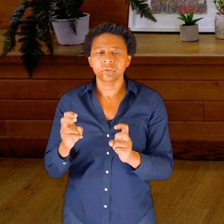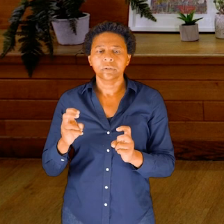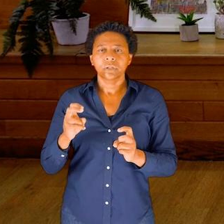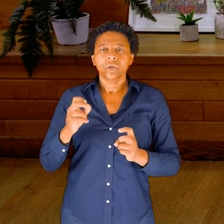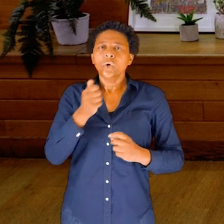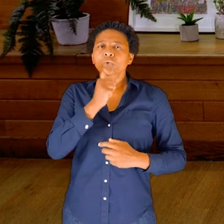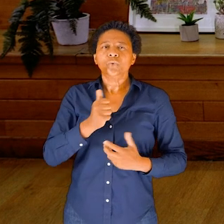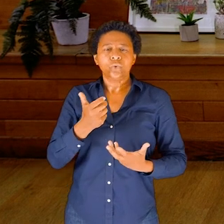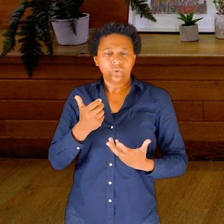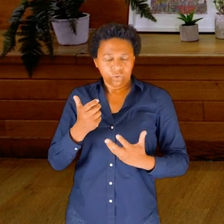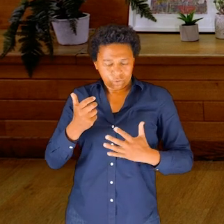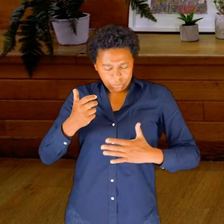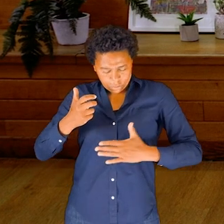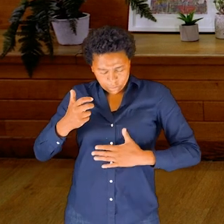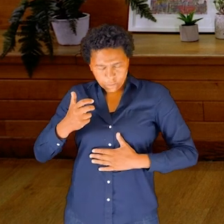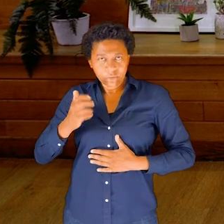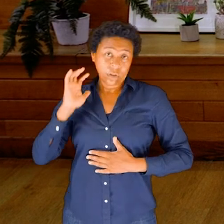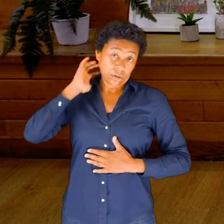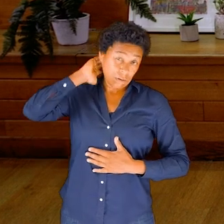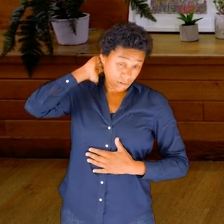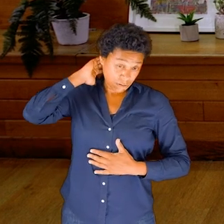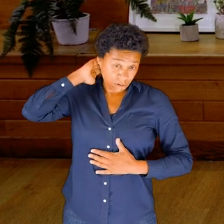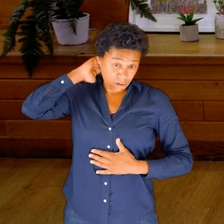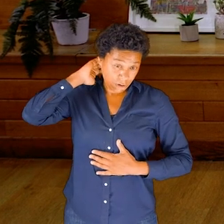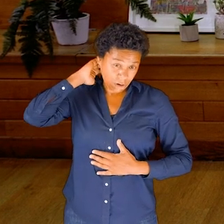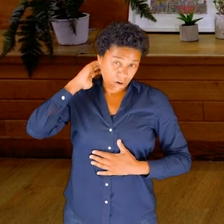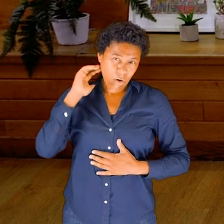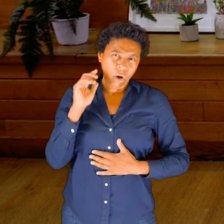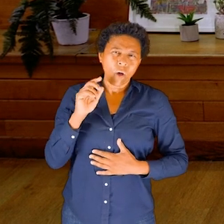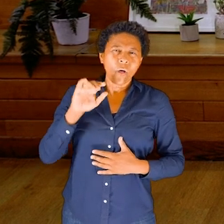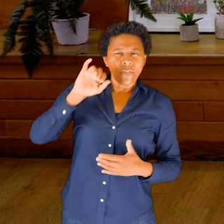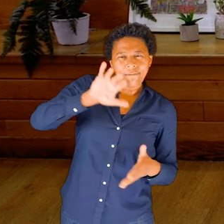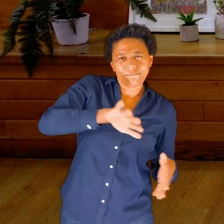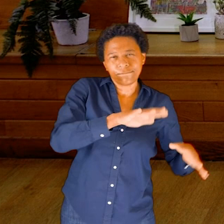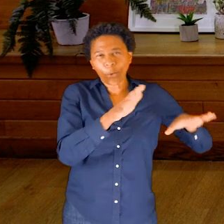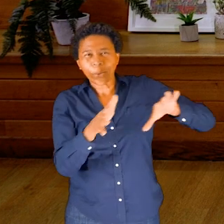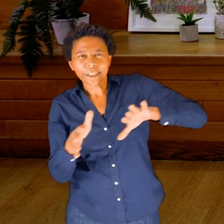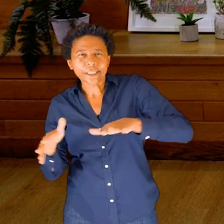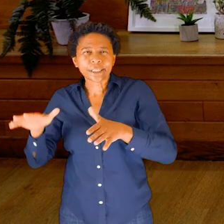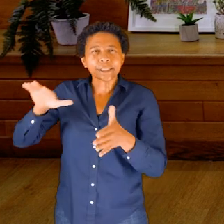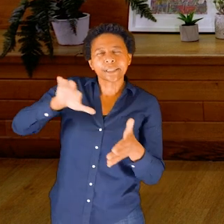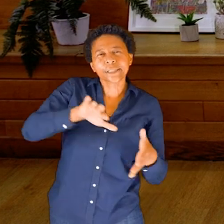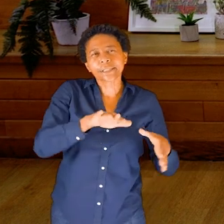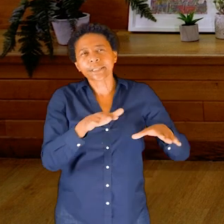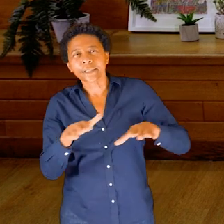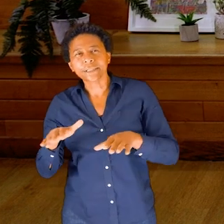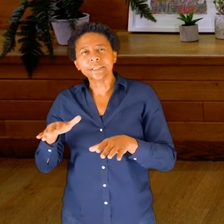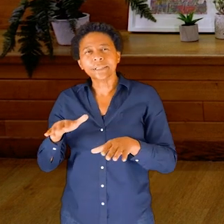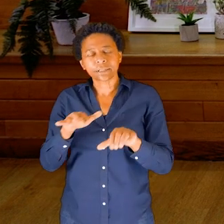back of your body, to start to explore the fluidity of the spine that runs